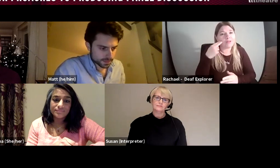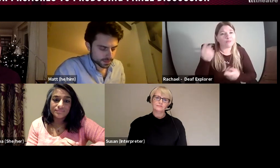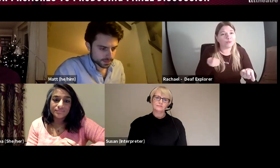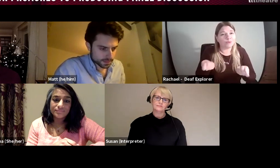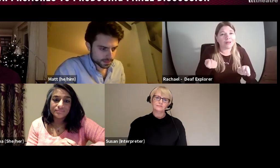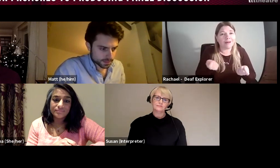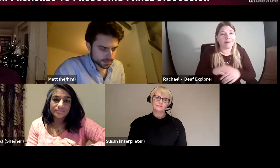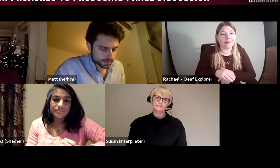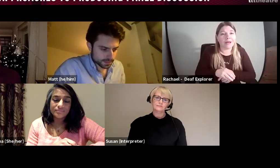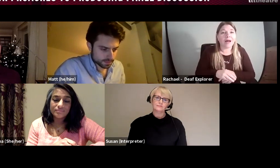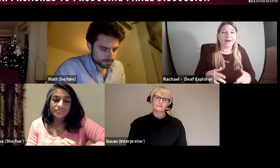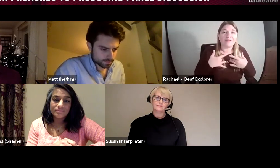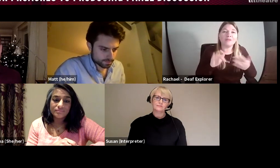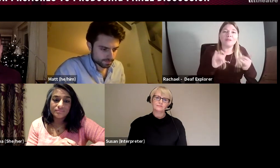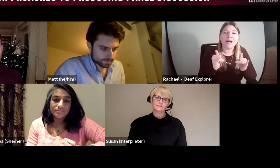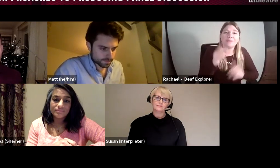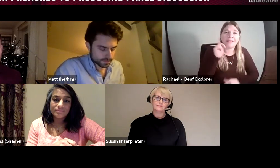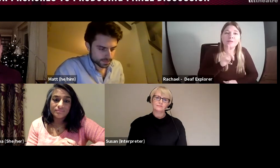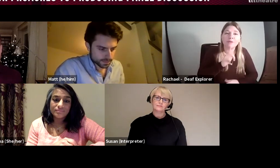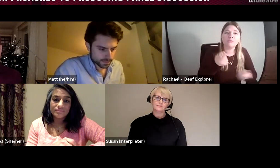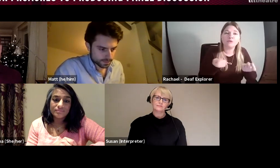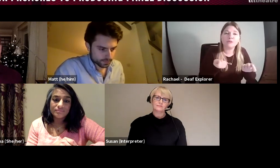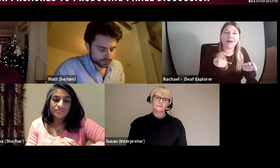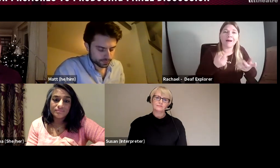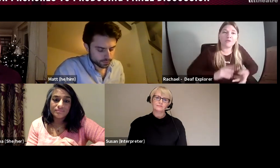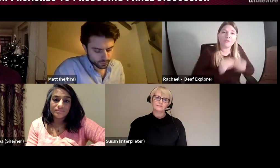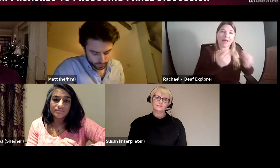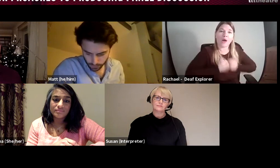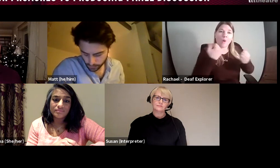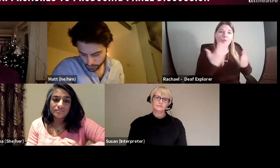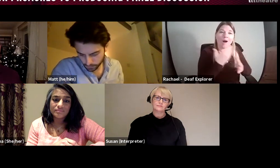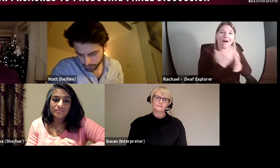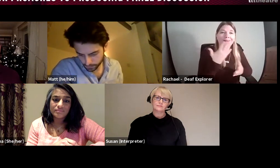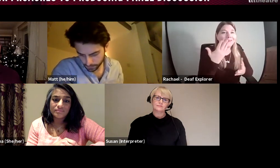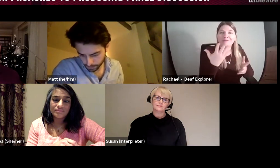of support costs to get more deaf people into those leadership roles and those producing roles,